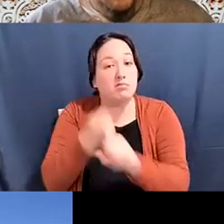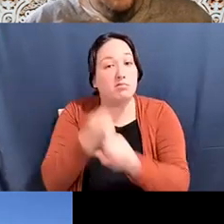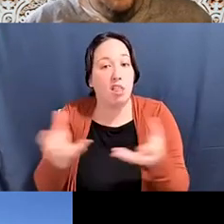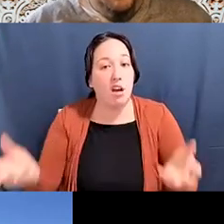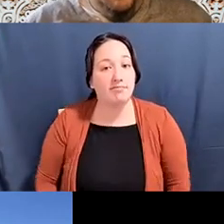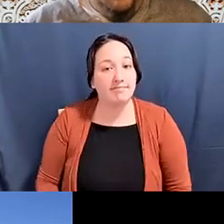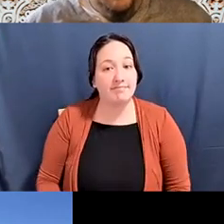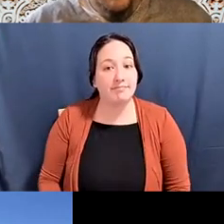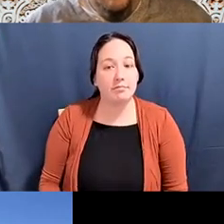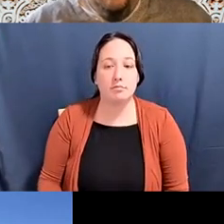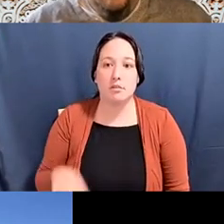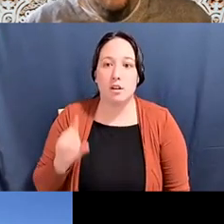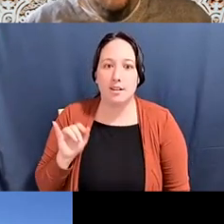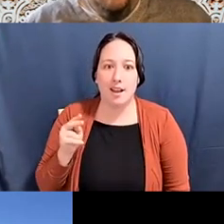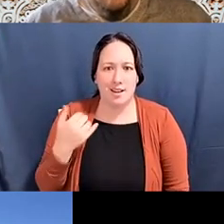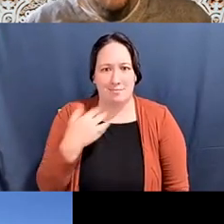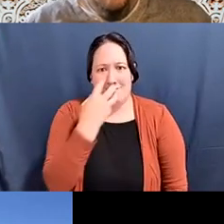Diane Fujino: Did you want to weigh in because I wanted to say something, but feel free first.